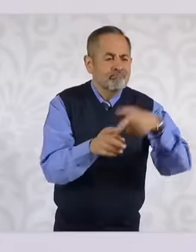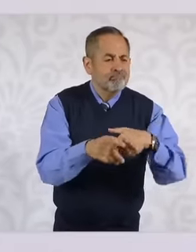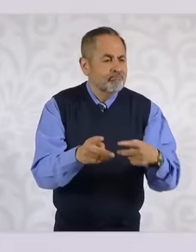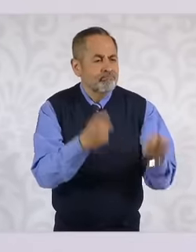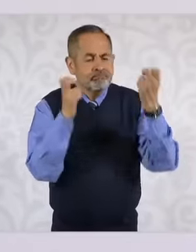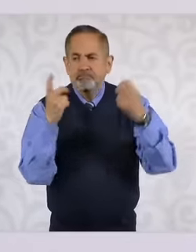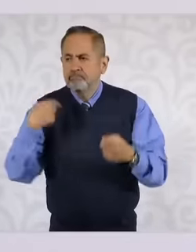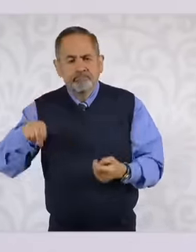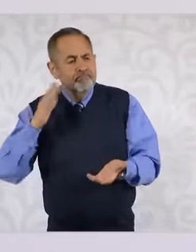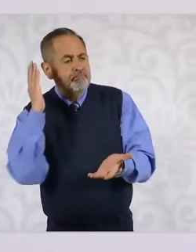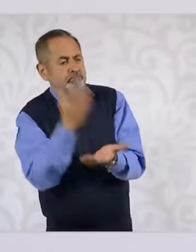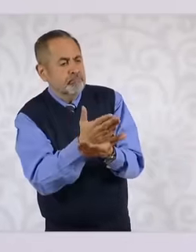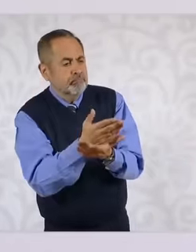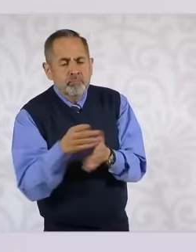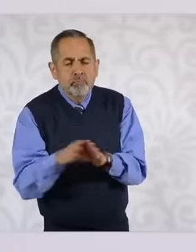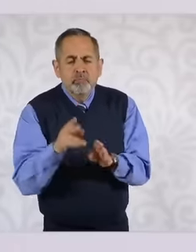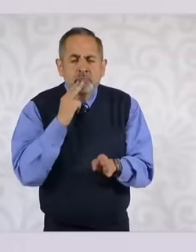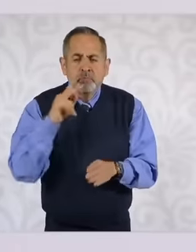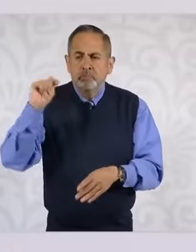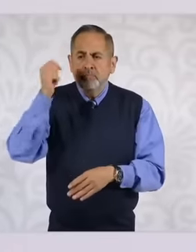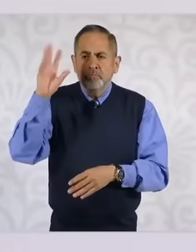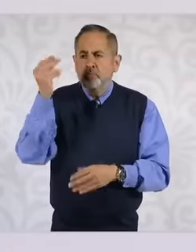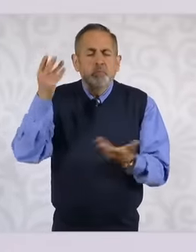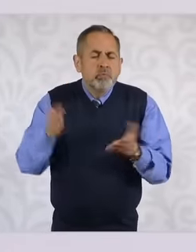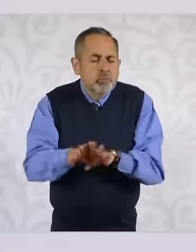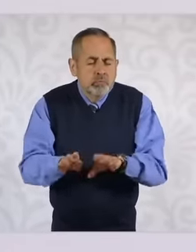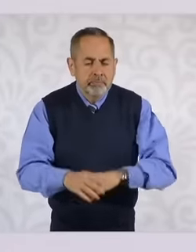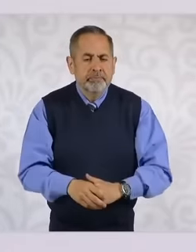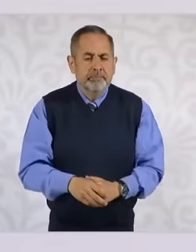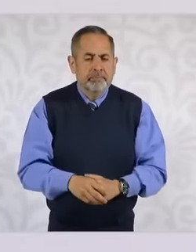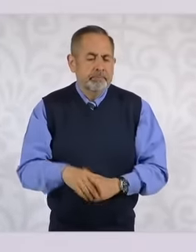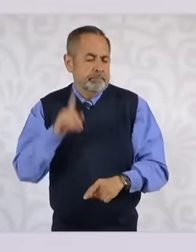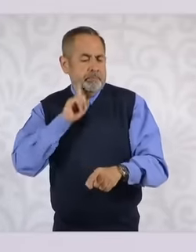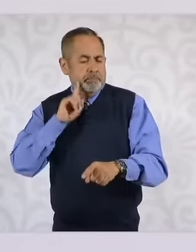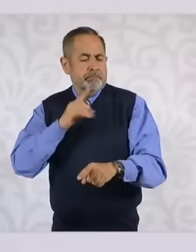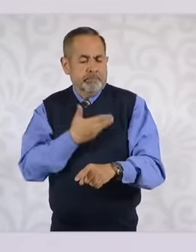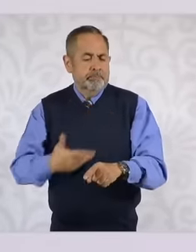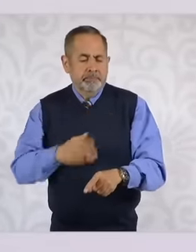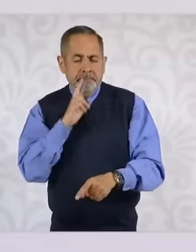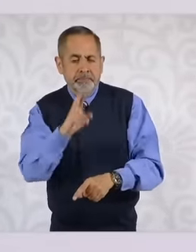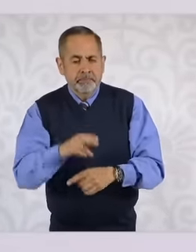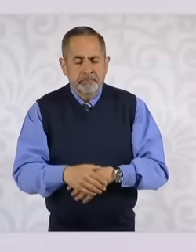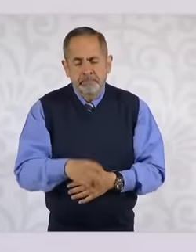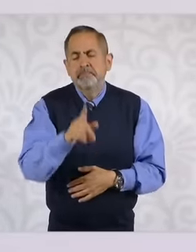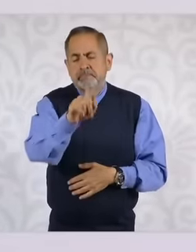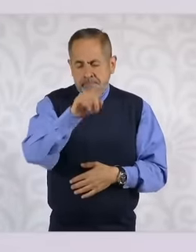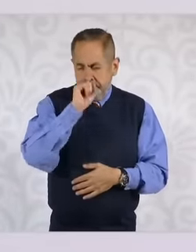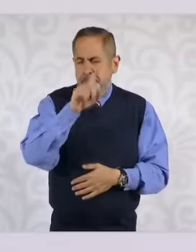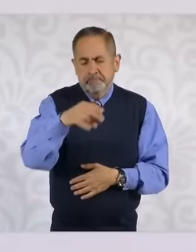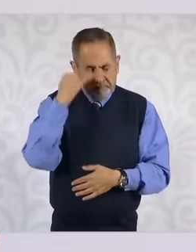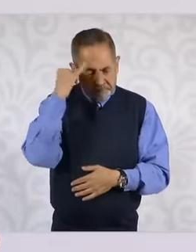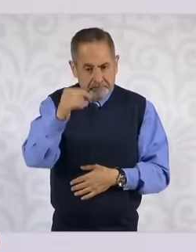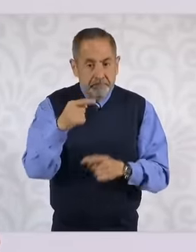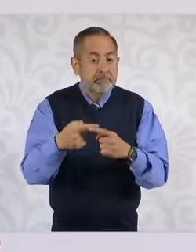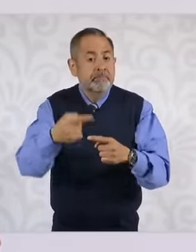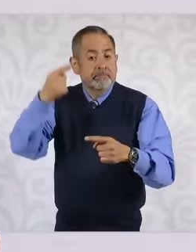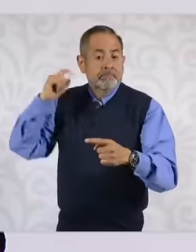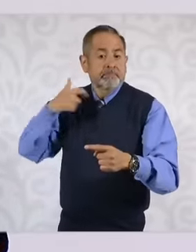we have also raised there, the huachicol has decreased a lot with President López Obrador